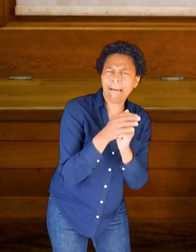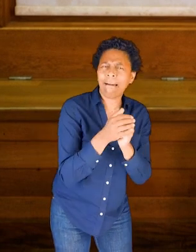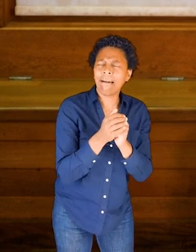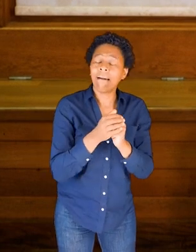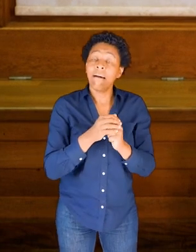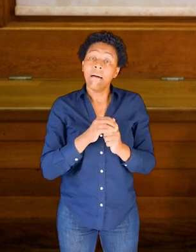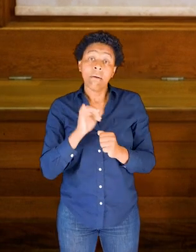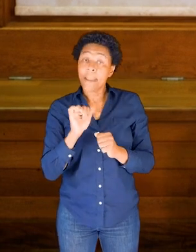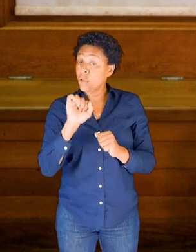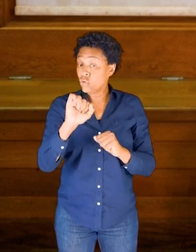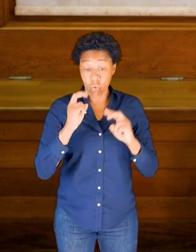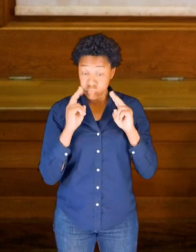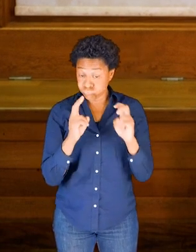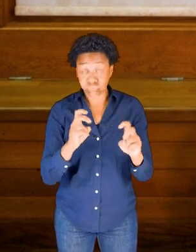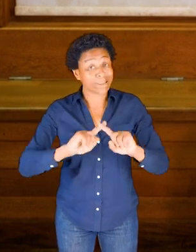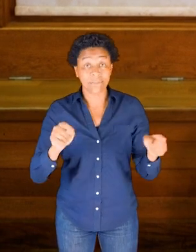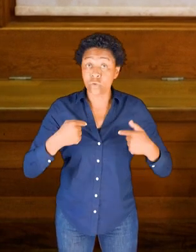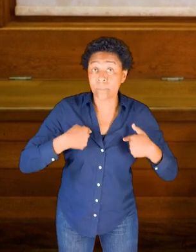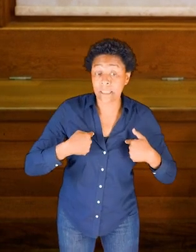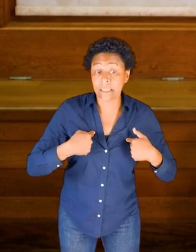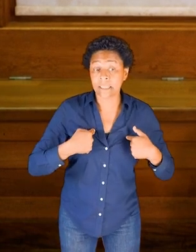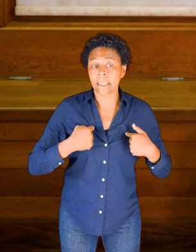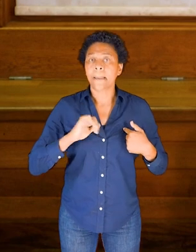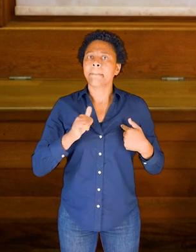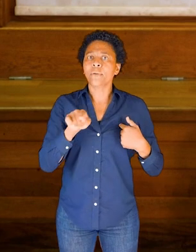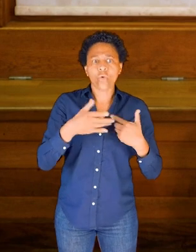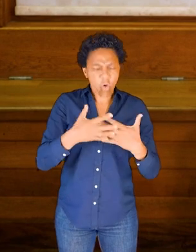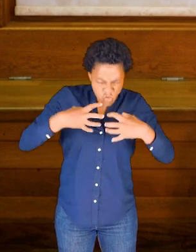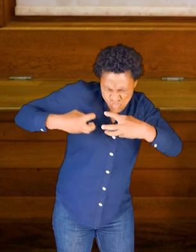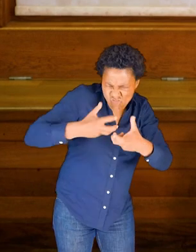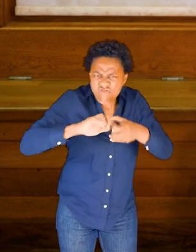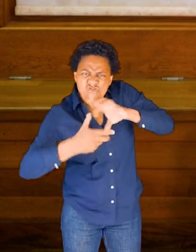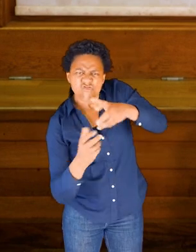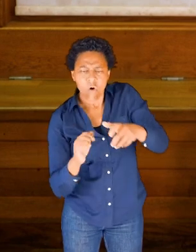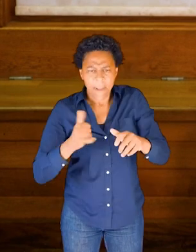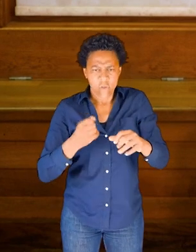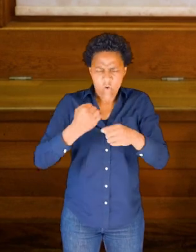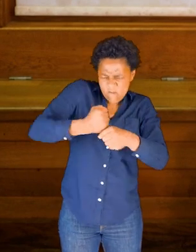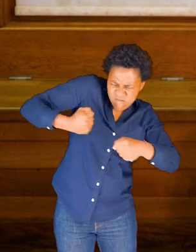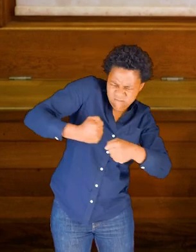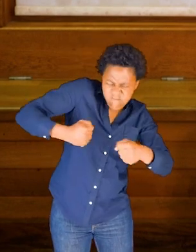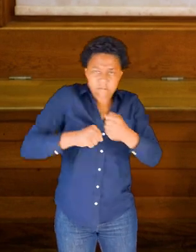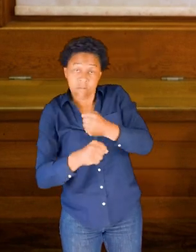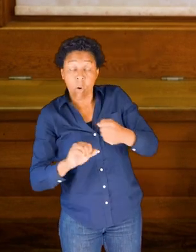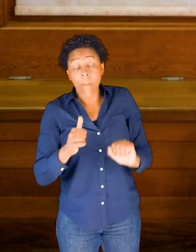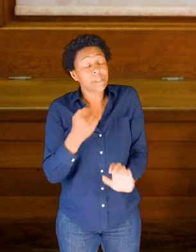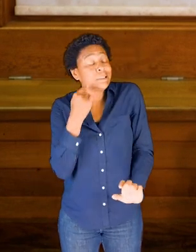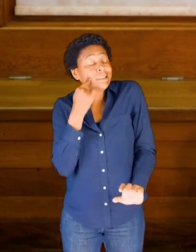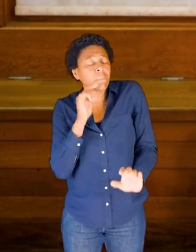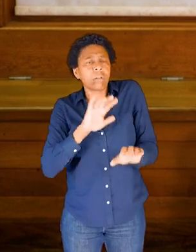And your exploration might be quite different to mine. You might be a bit more energetic and active around your space, or it might be quite simple.